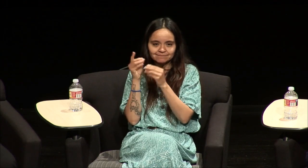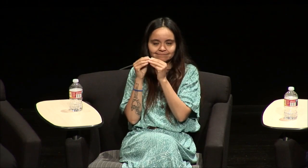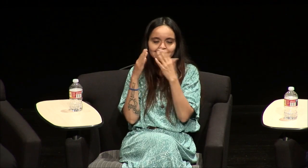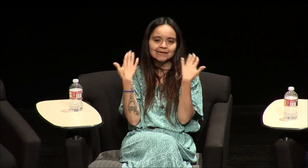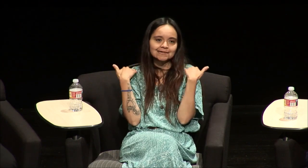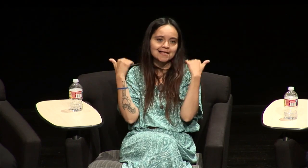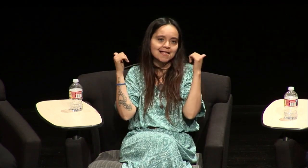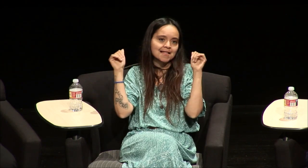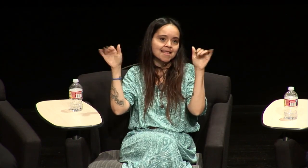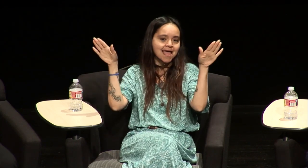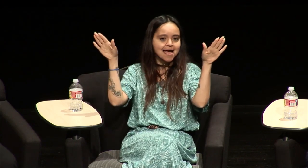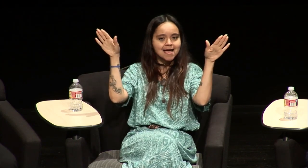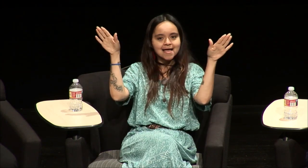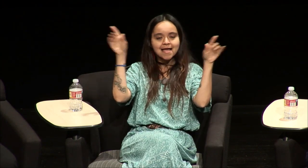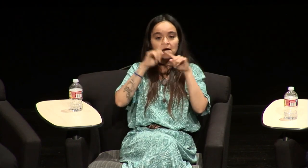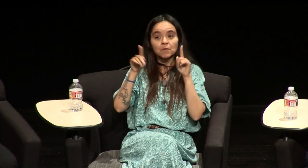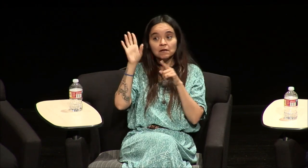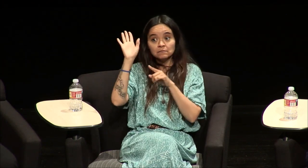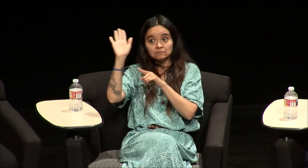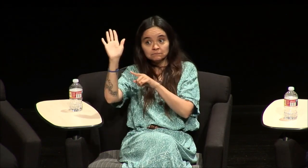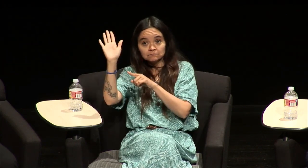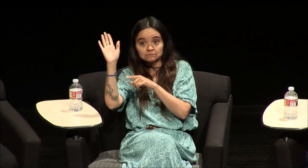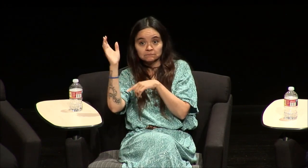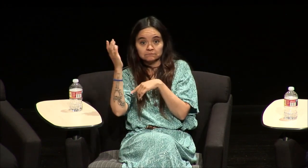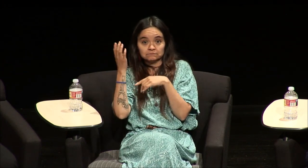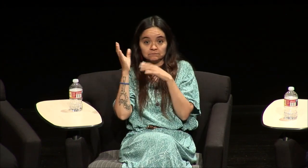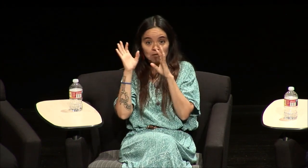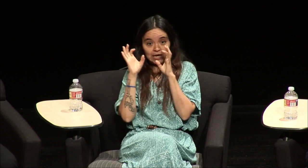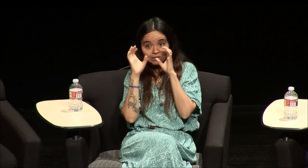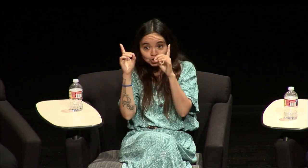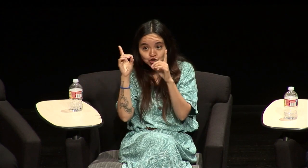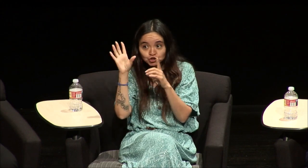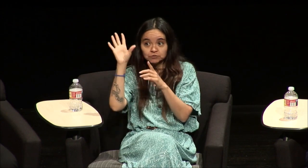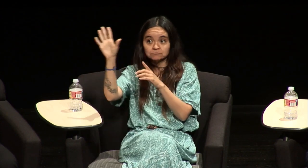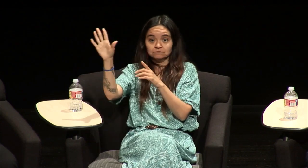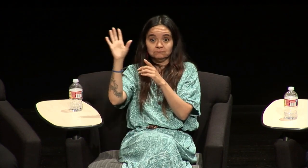black sheep of my family. you know. My sister was the angel, and her education,